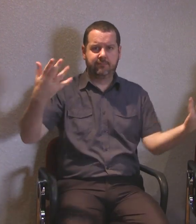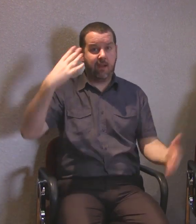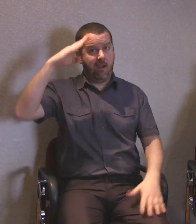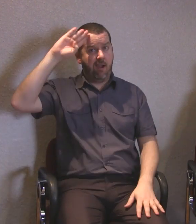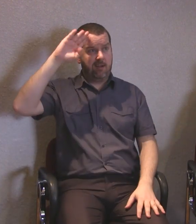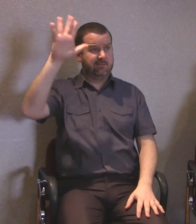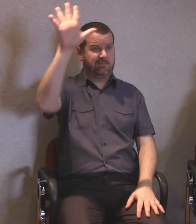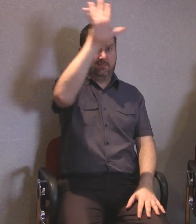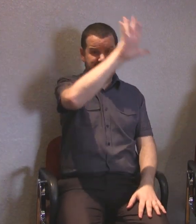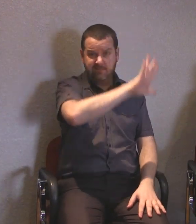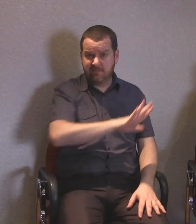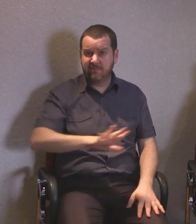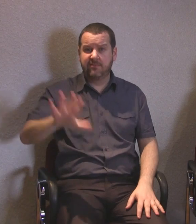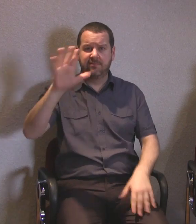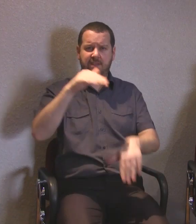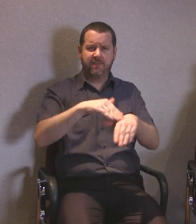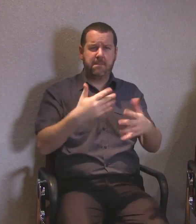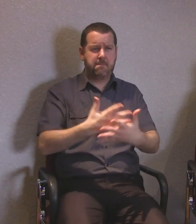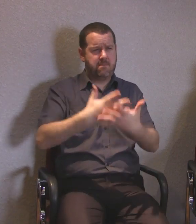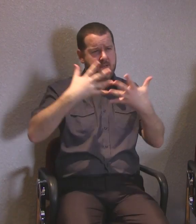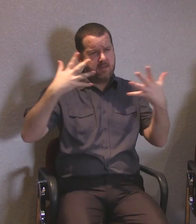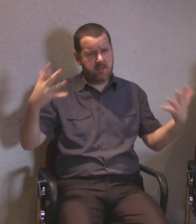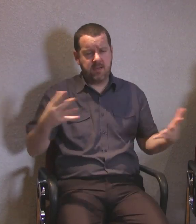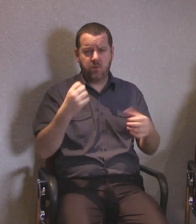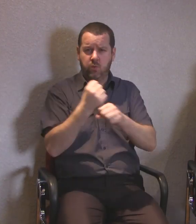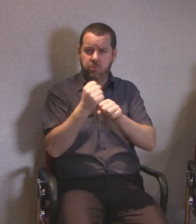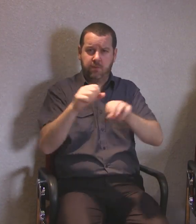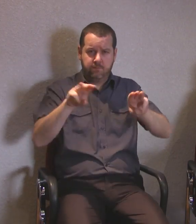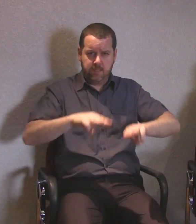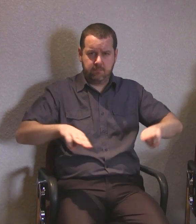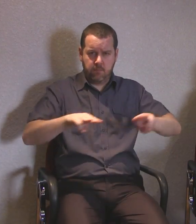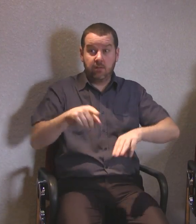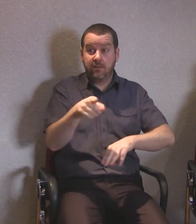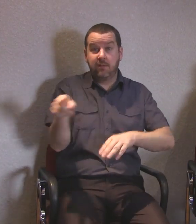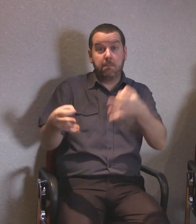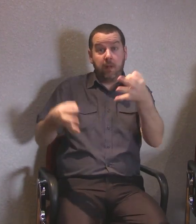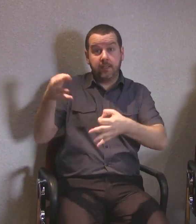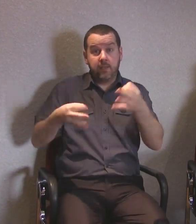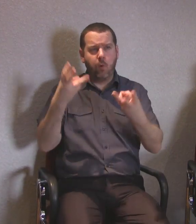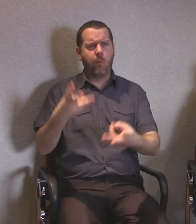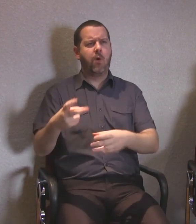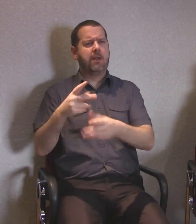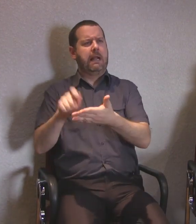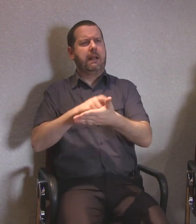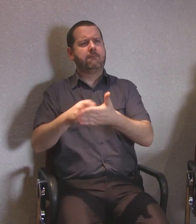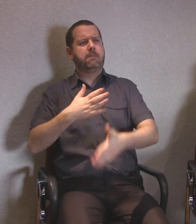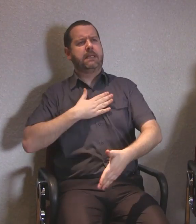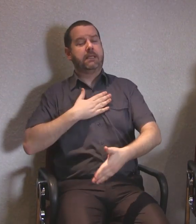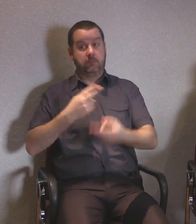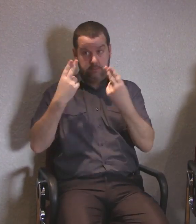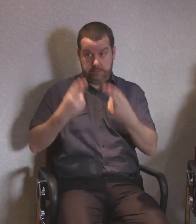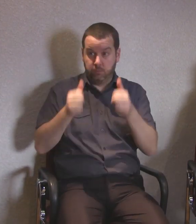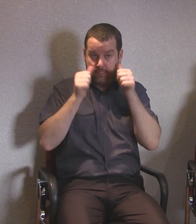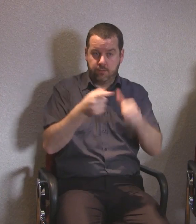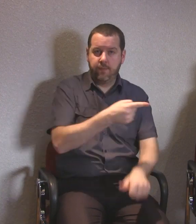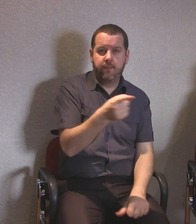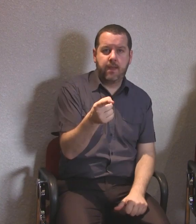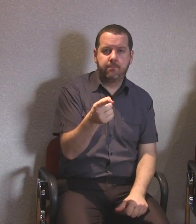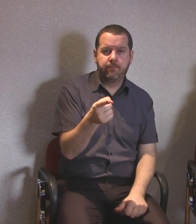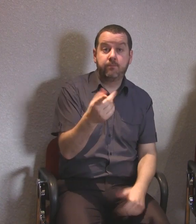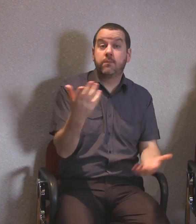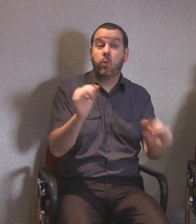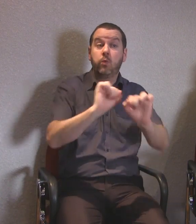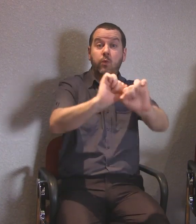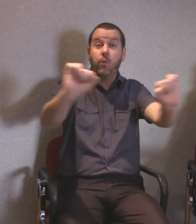election candidates need to pay attention. Your story doesn't need to be long